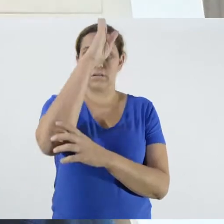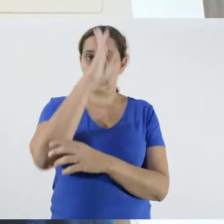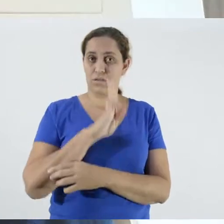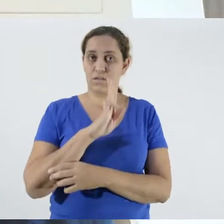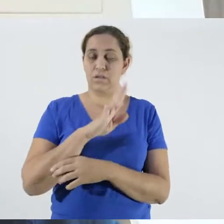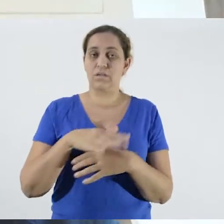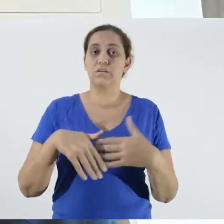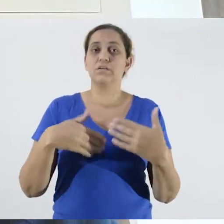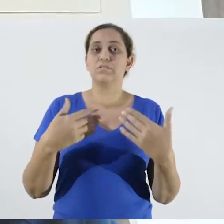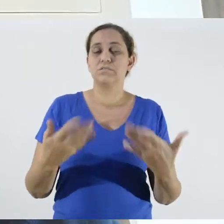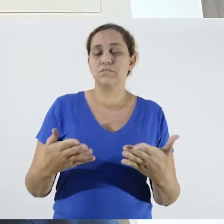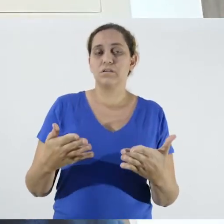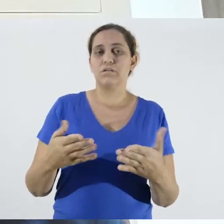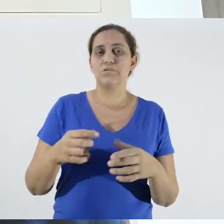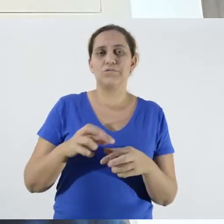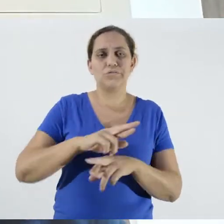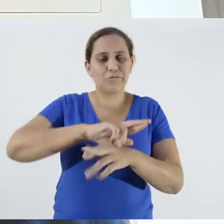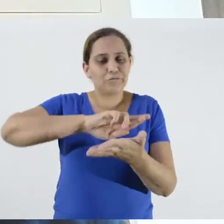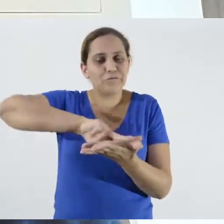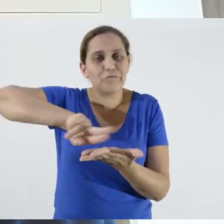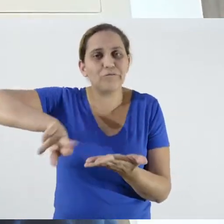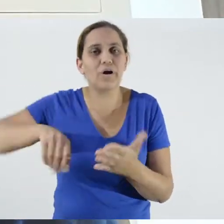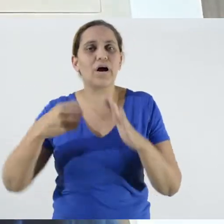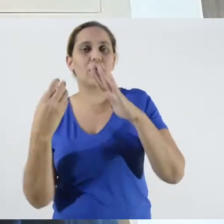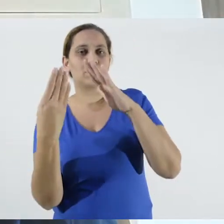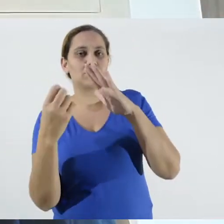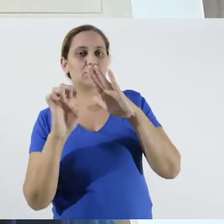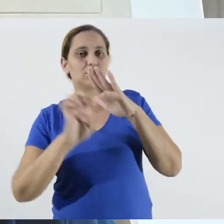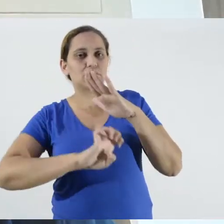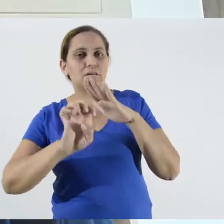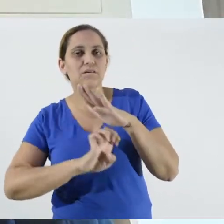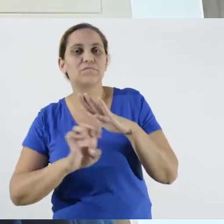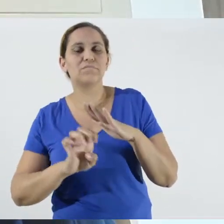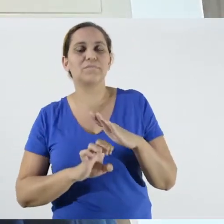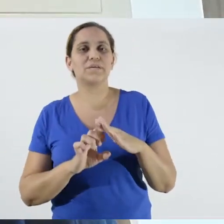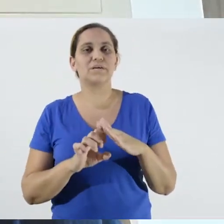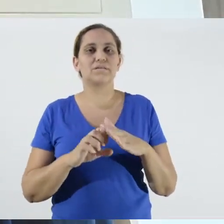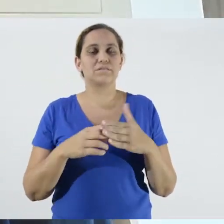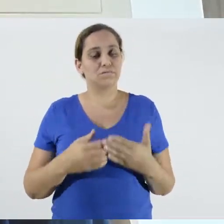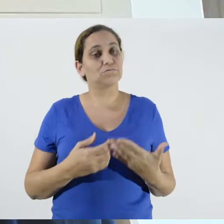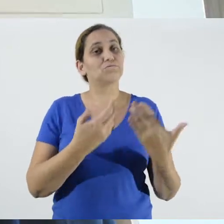in the data plan. Sometimes